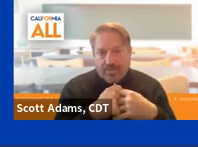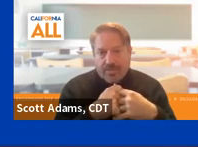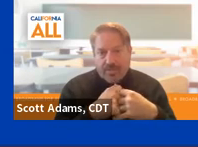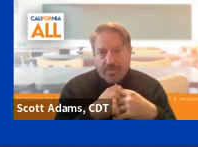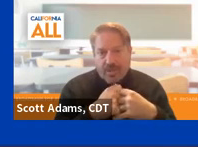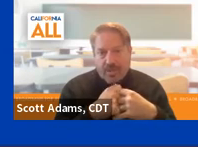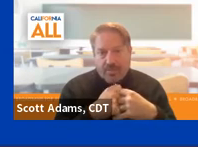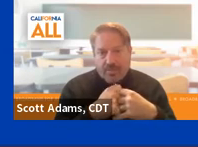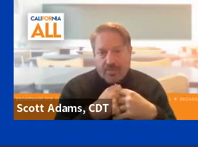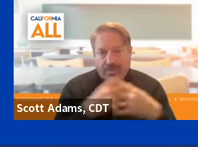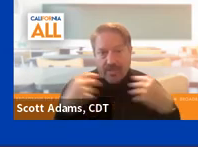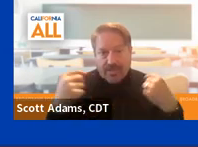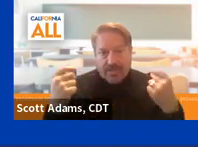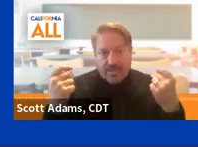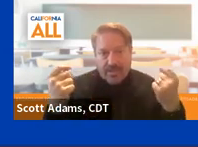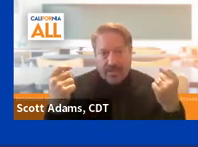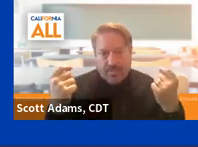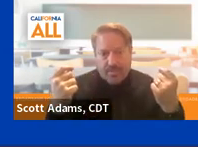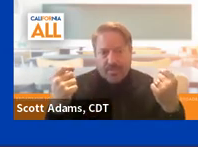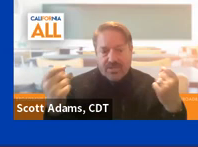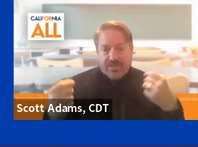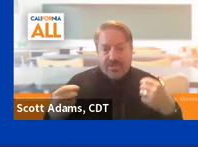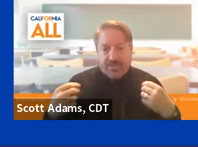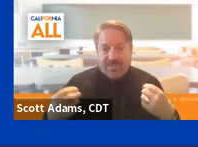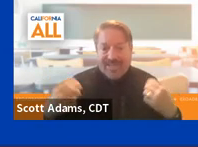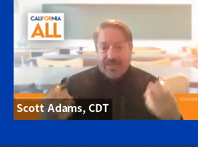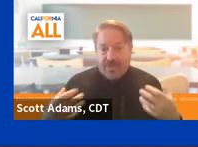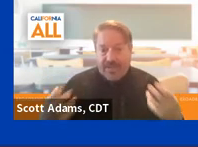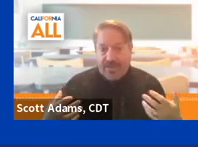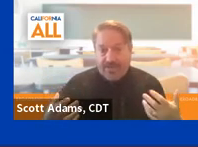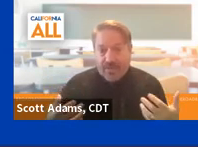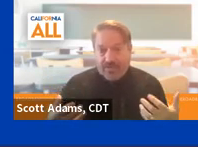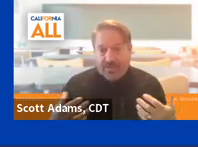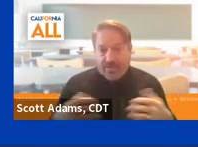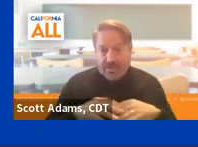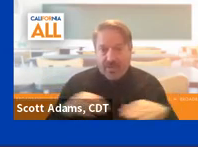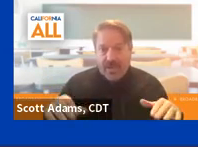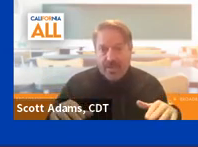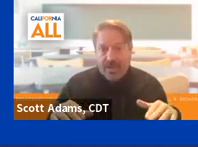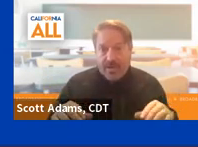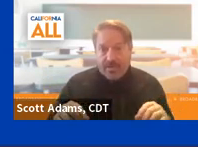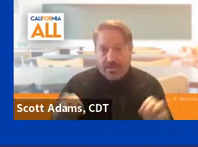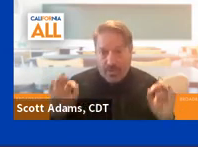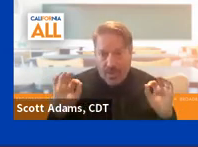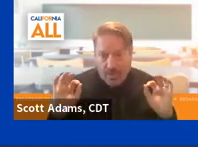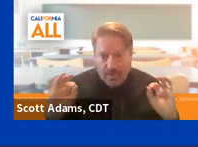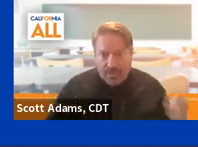to solicit are not solicit, but to gather data from residents on their barriers. So we